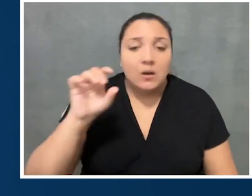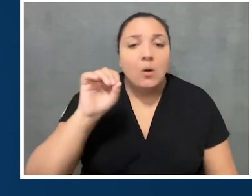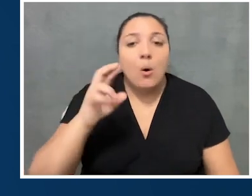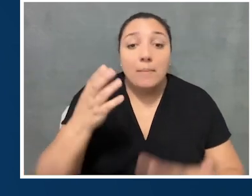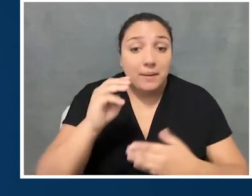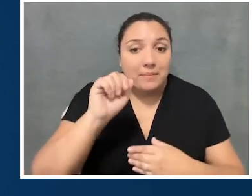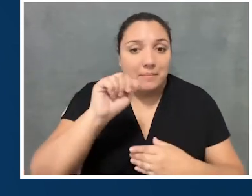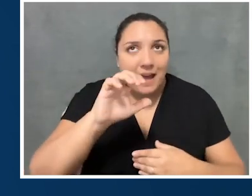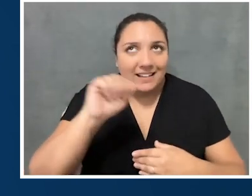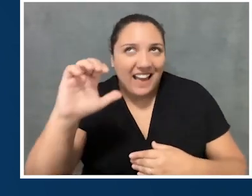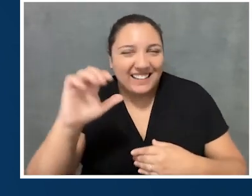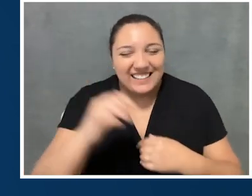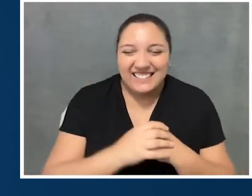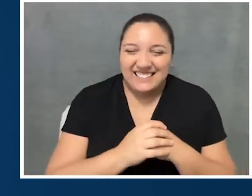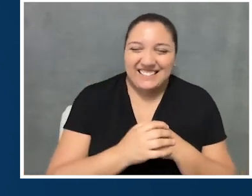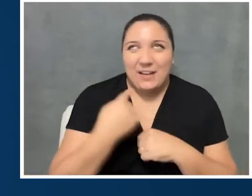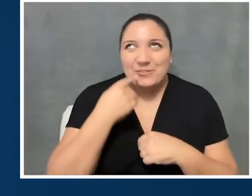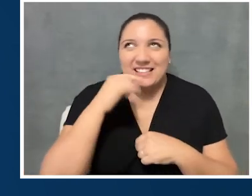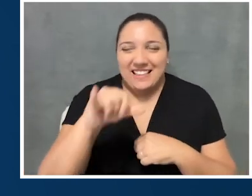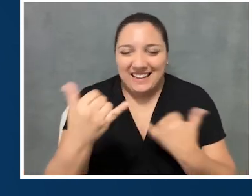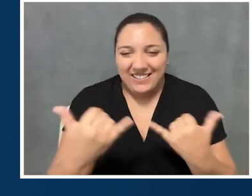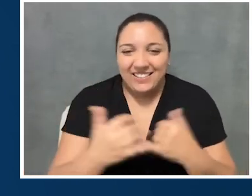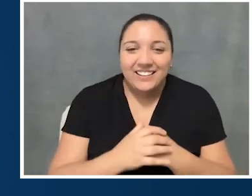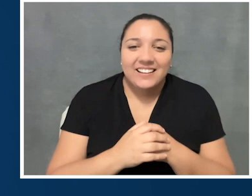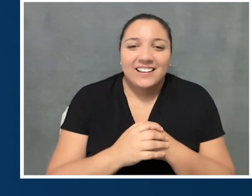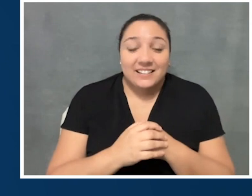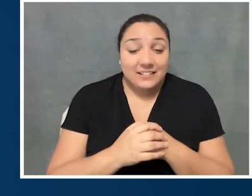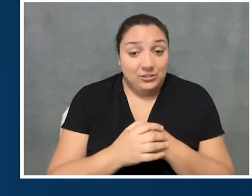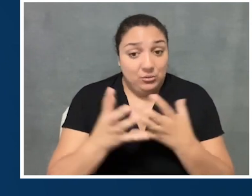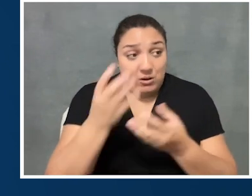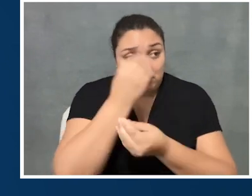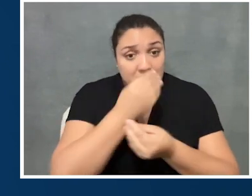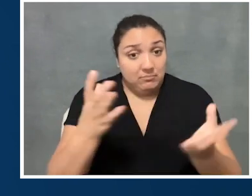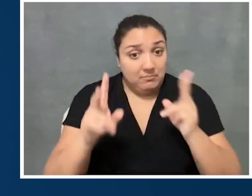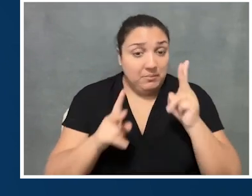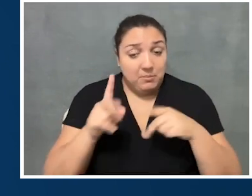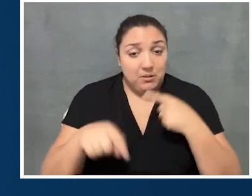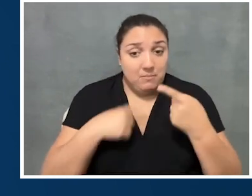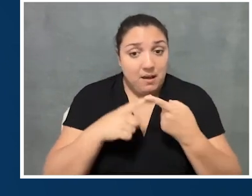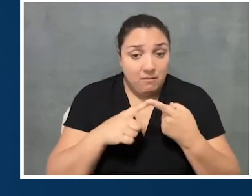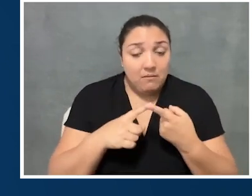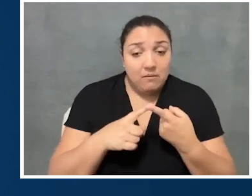or at MACAC, and I'll just say that now, that you wanna let our audience know about?